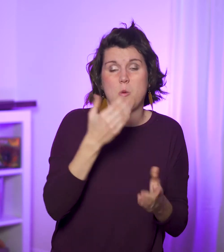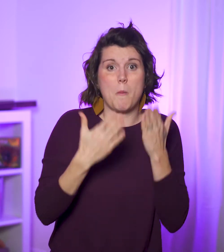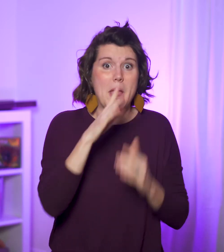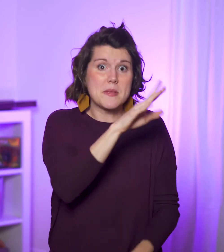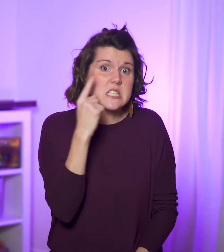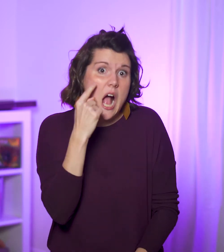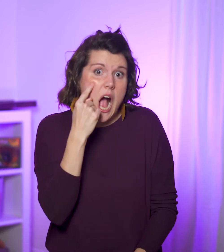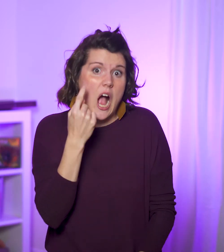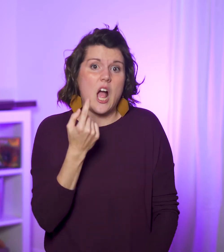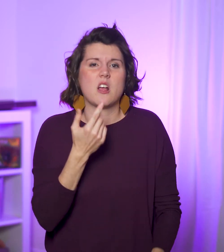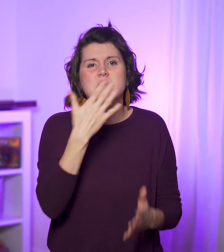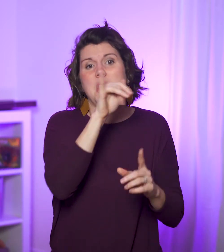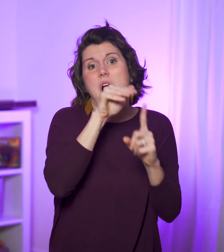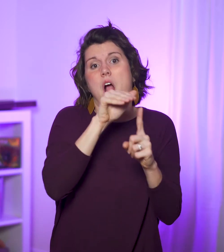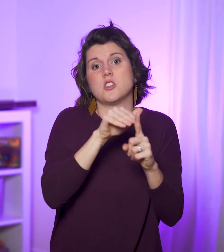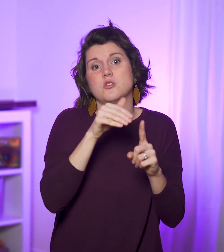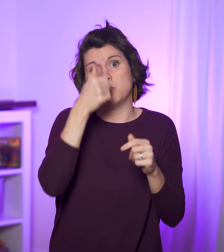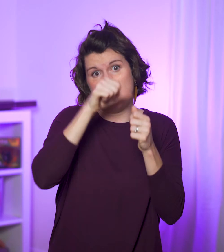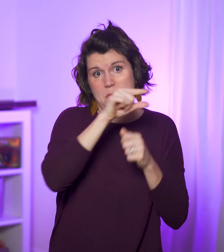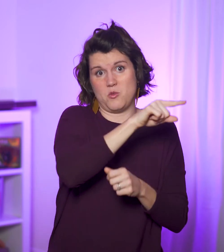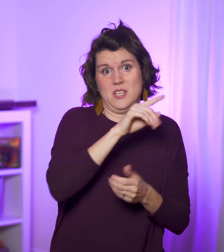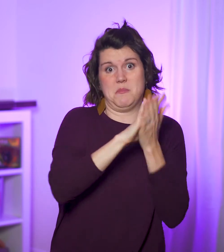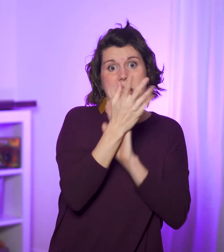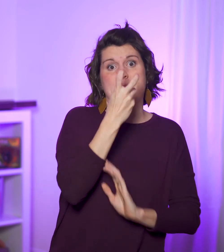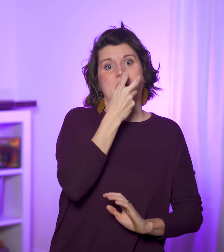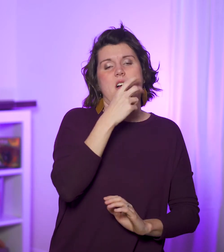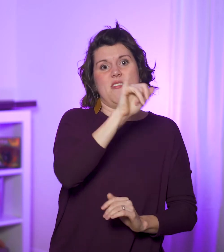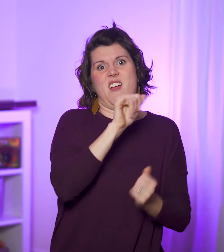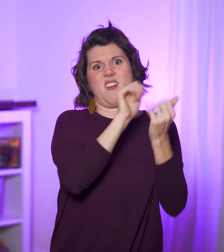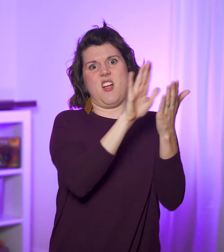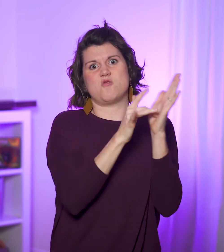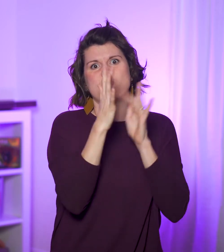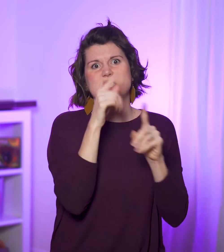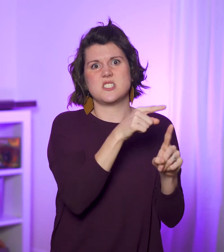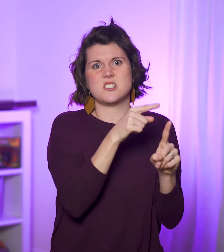but maybe it’s his eyes, a constant reminder for as long as he lives that he encountered Jesus, was temporarily blinded,